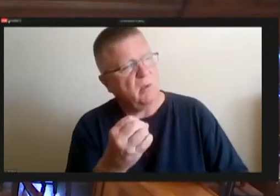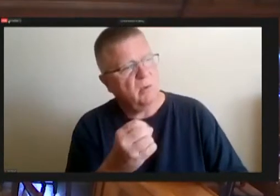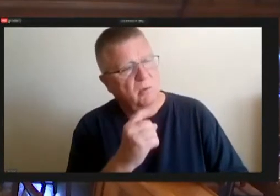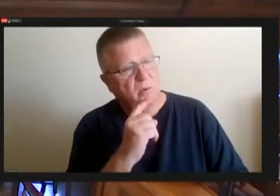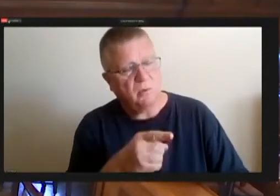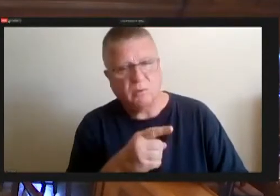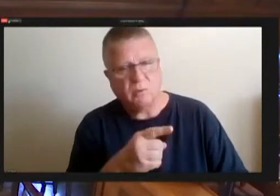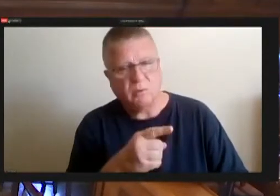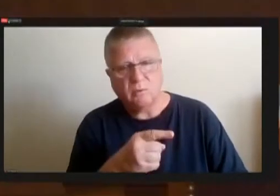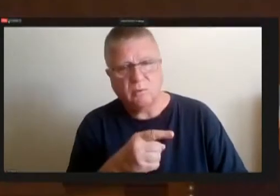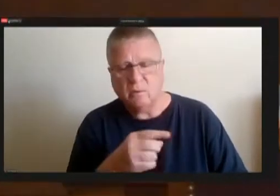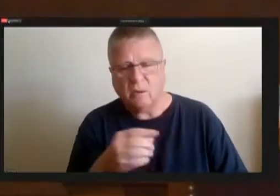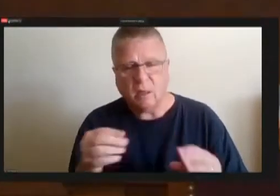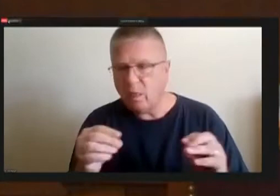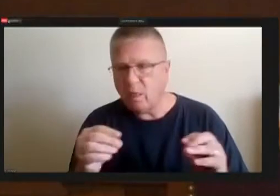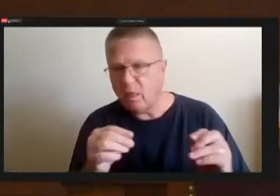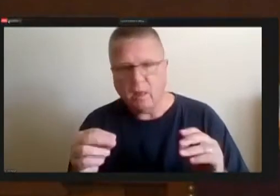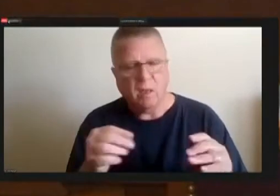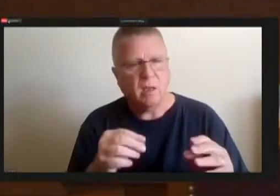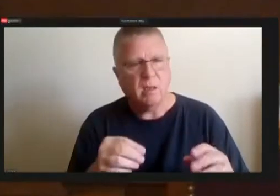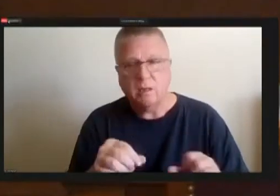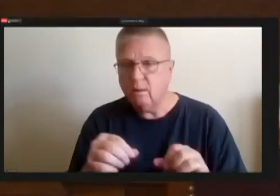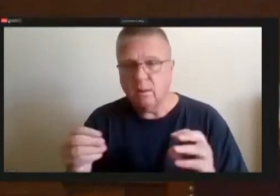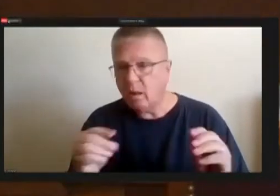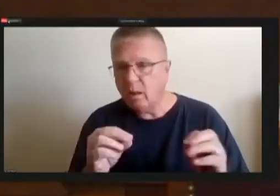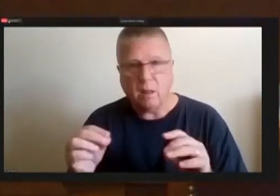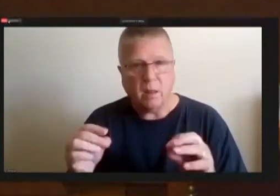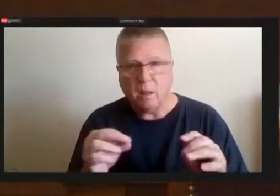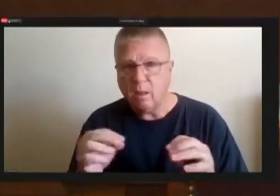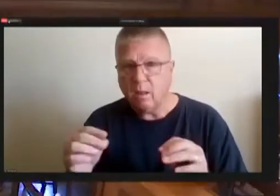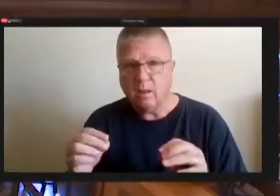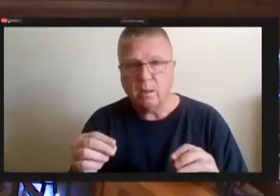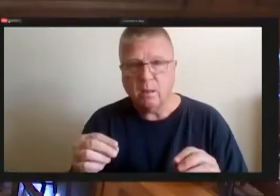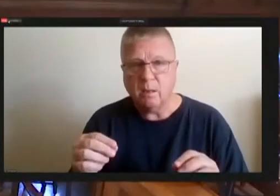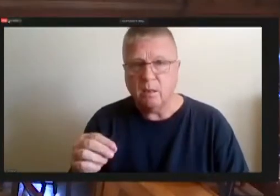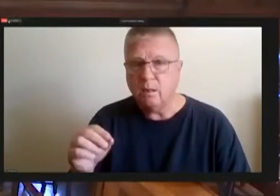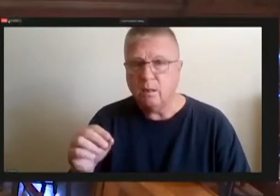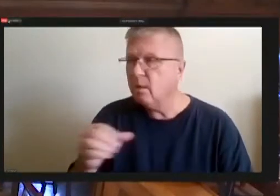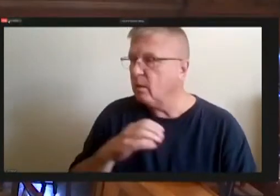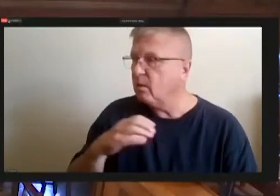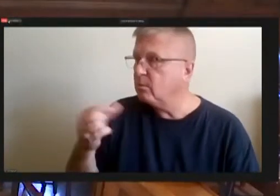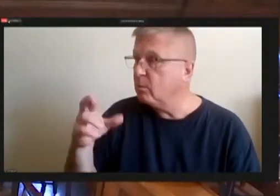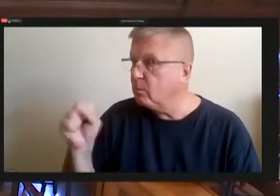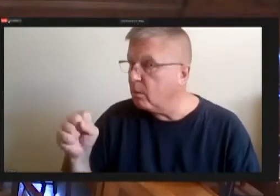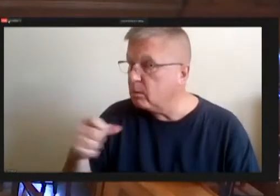Is it possible isn't really remember, oh I gross understanding, I want to be in faith.